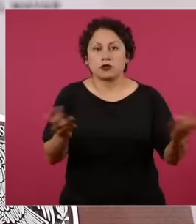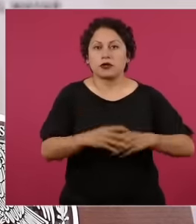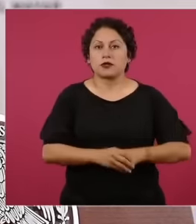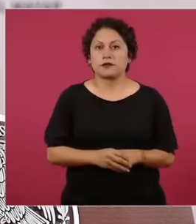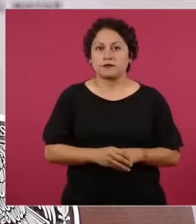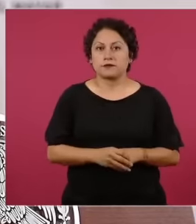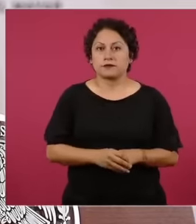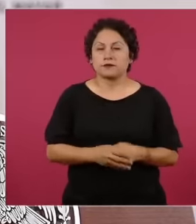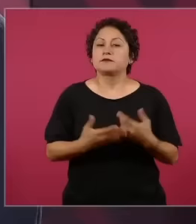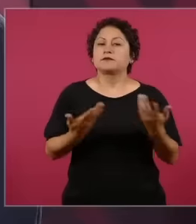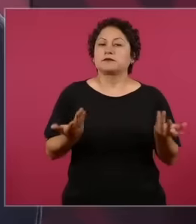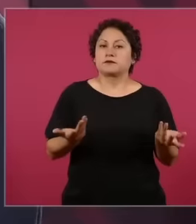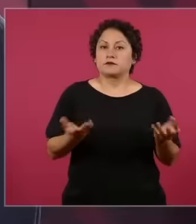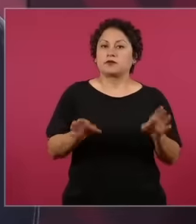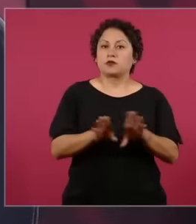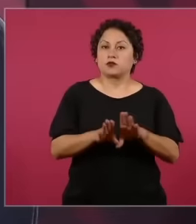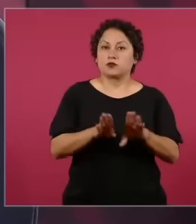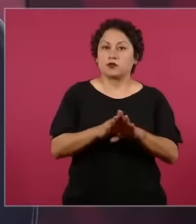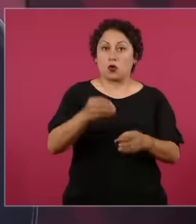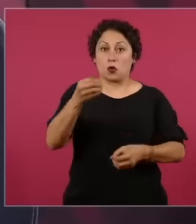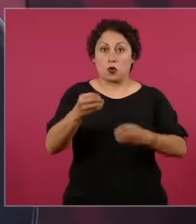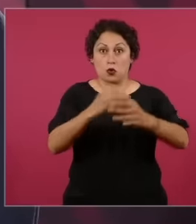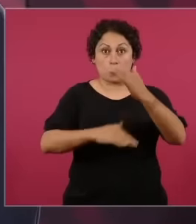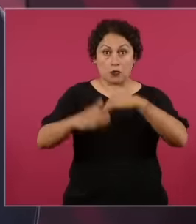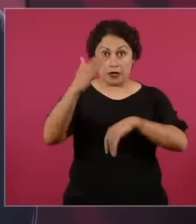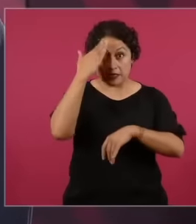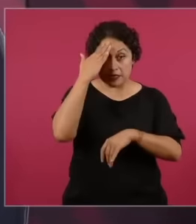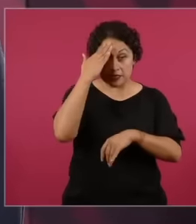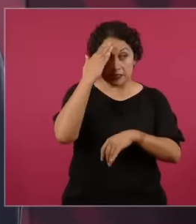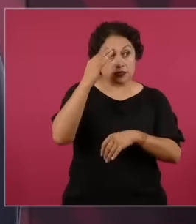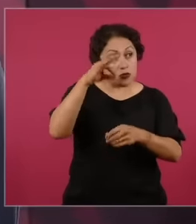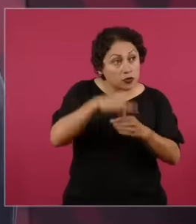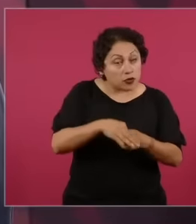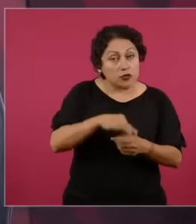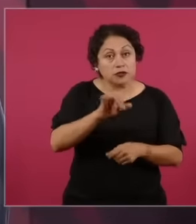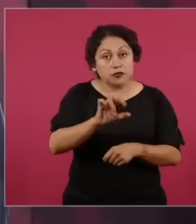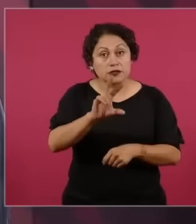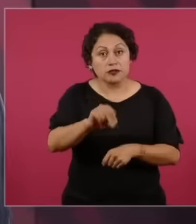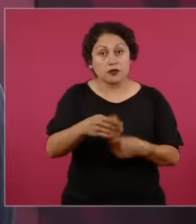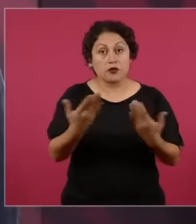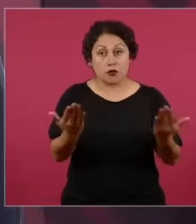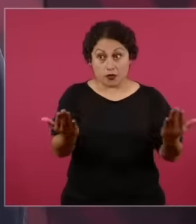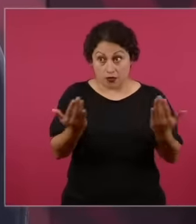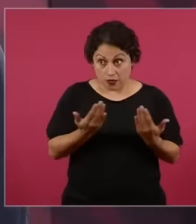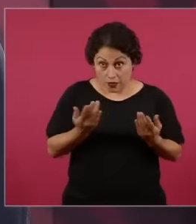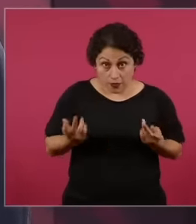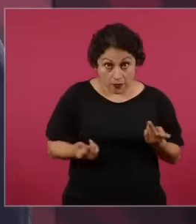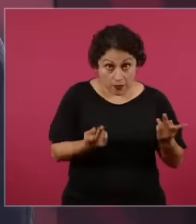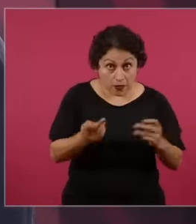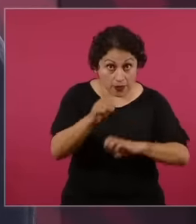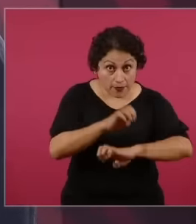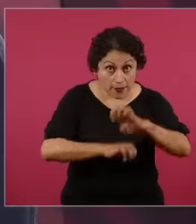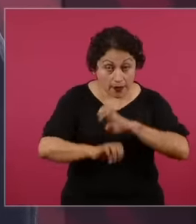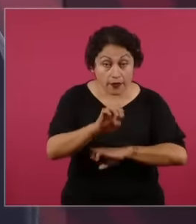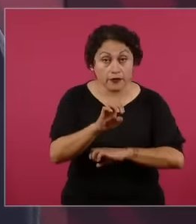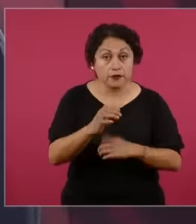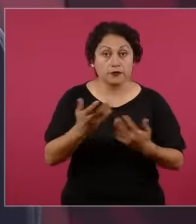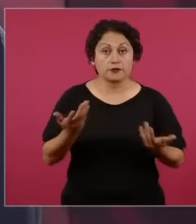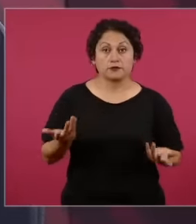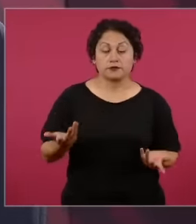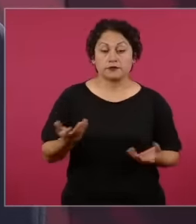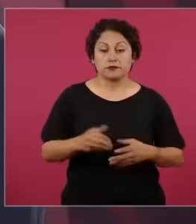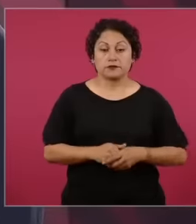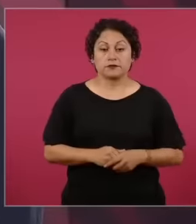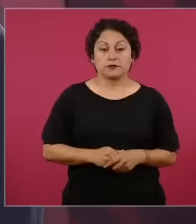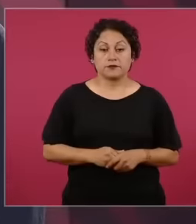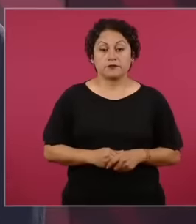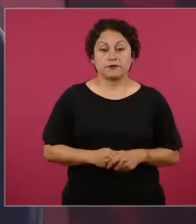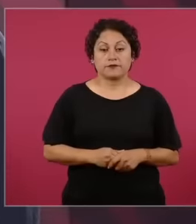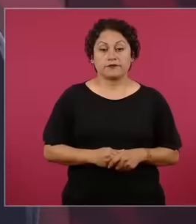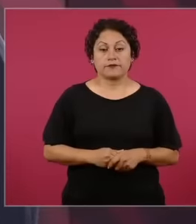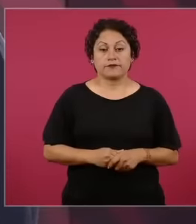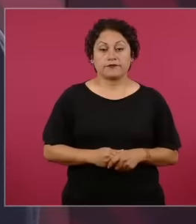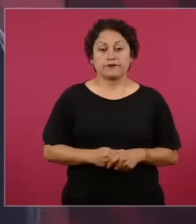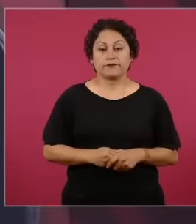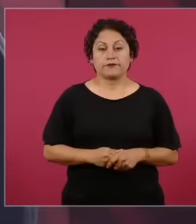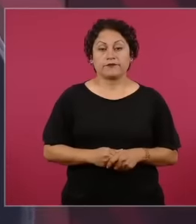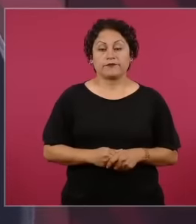people or no Let's see, see, see, see, see, just as I want us to finish, so that one day I will be